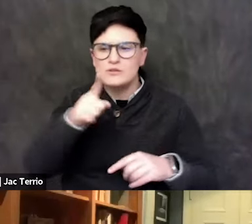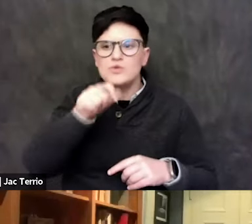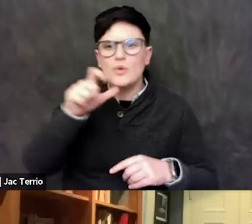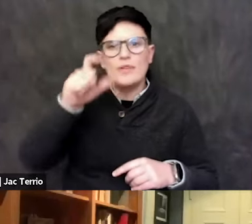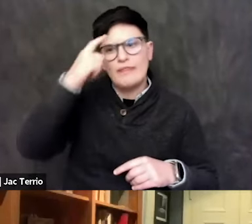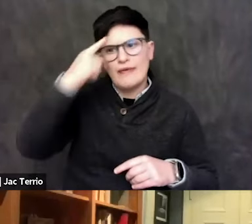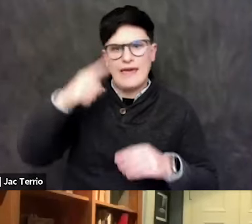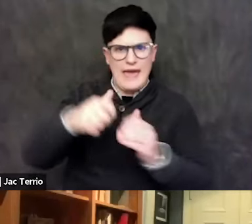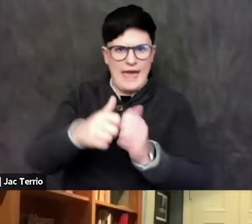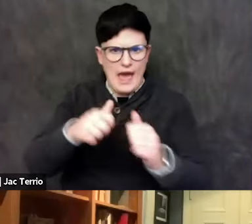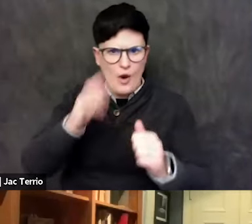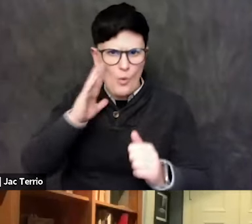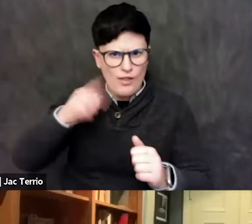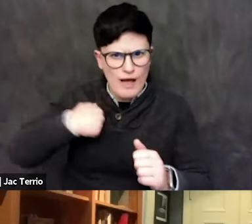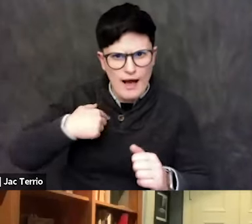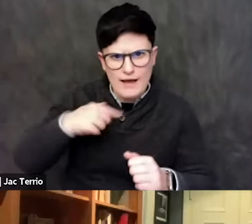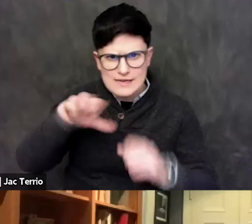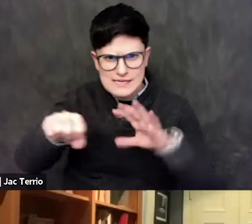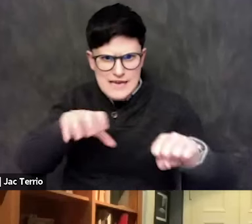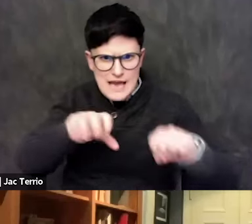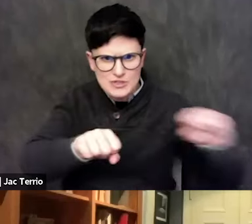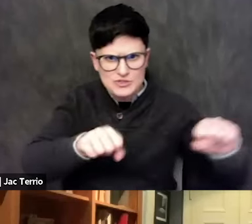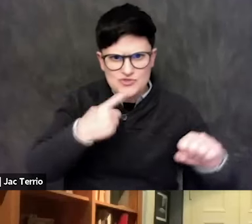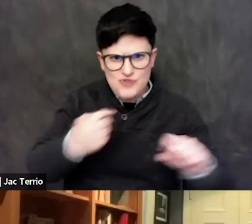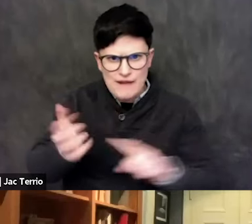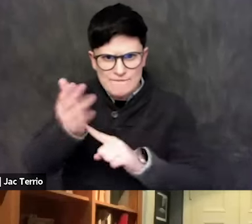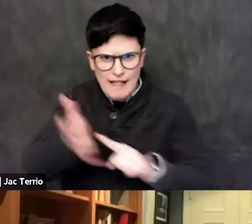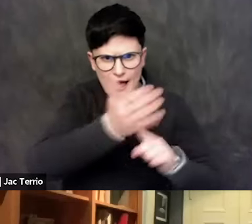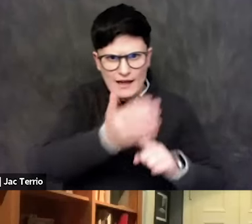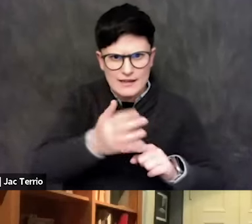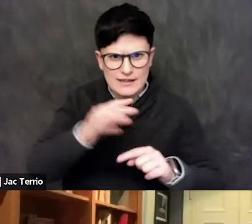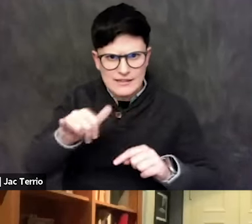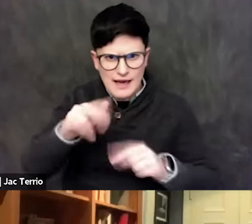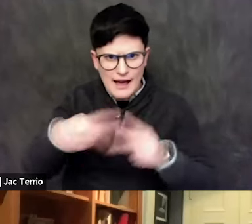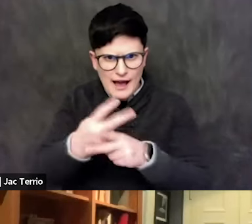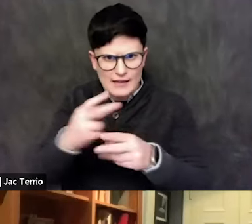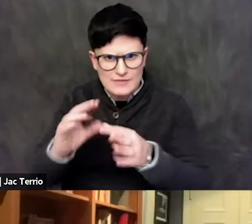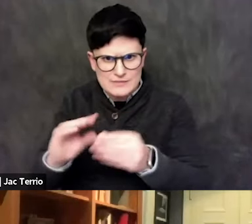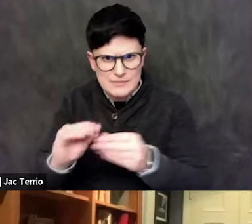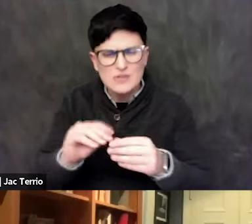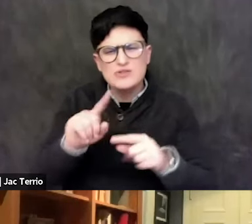It's, how do I bring people together to have, you know, conversations? How should I change the academy,